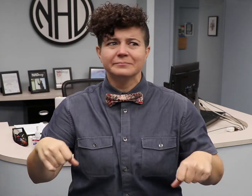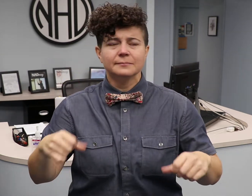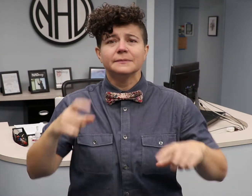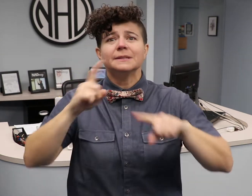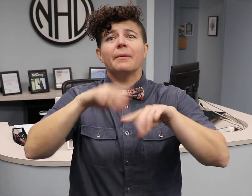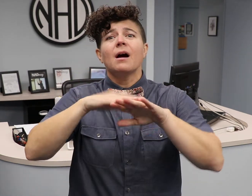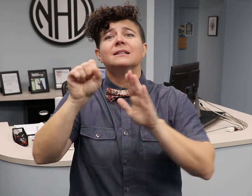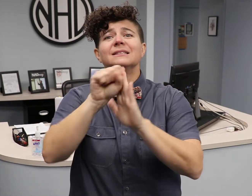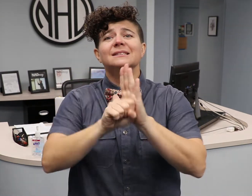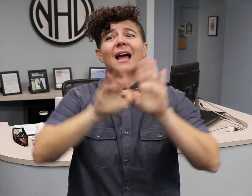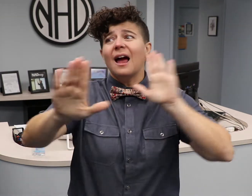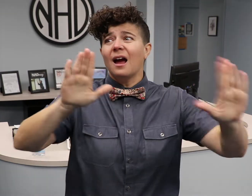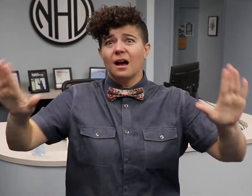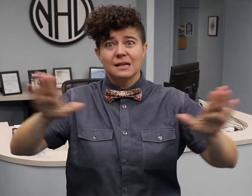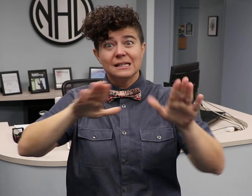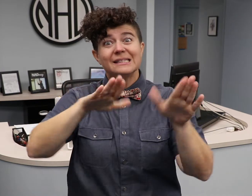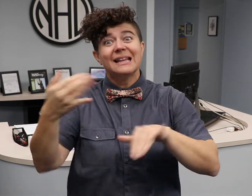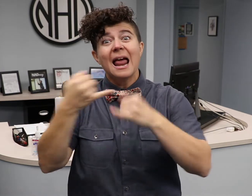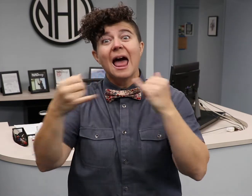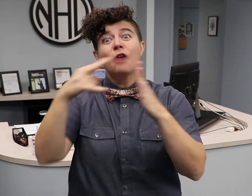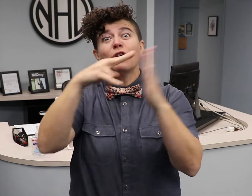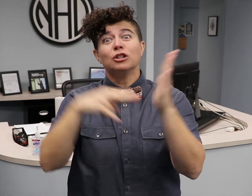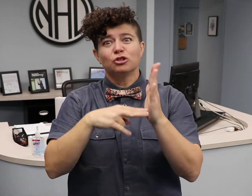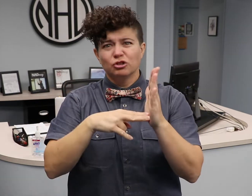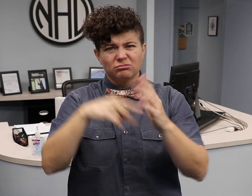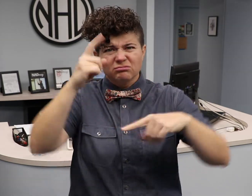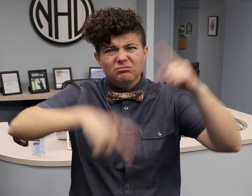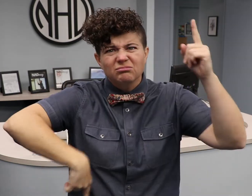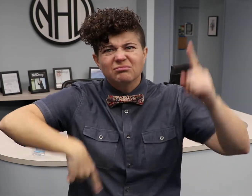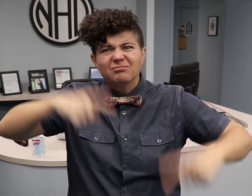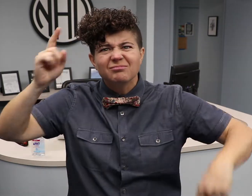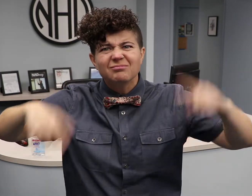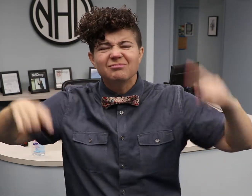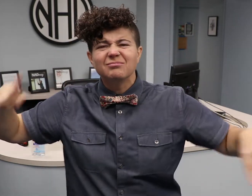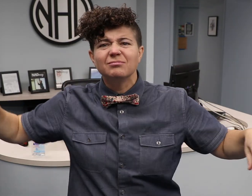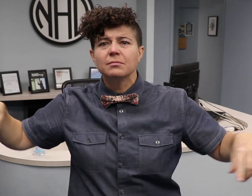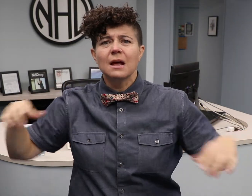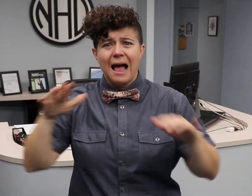Each state has various deadlines on when to register, and they each have different ways to register.